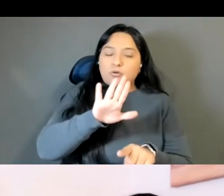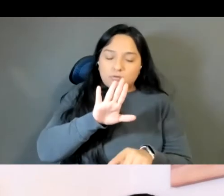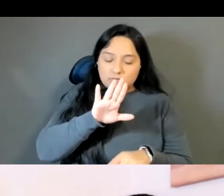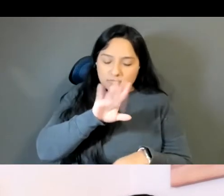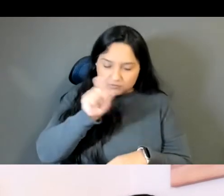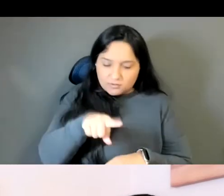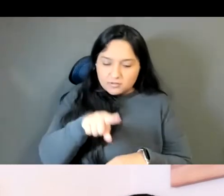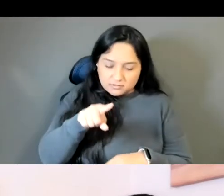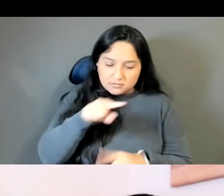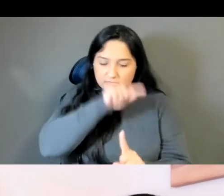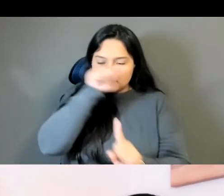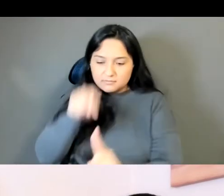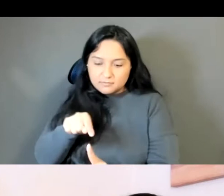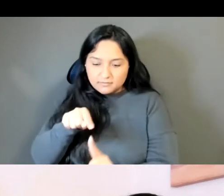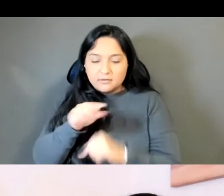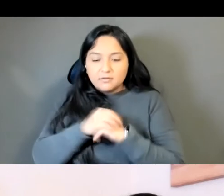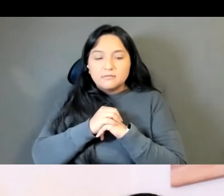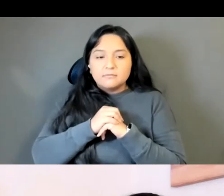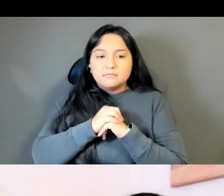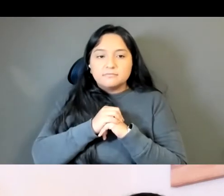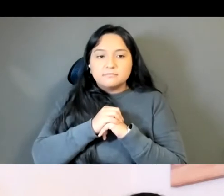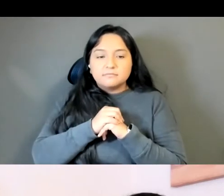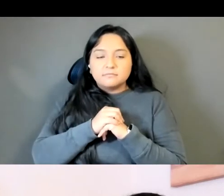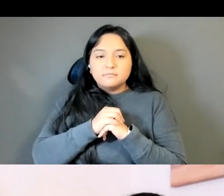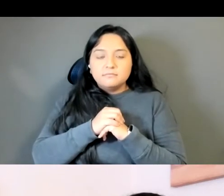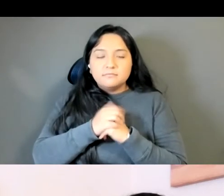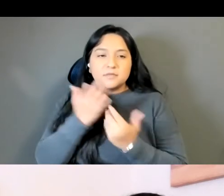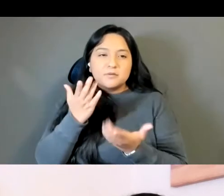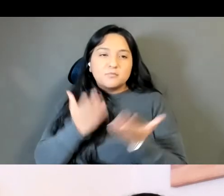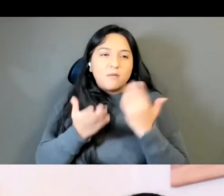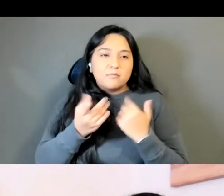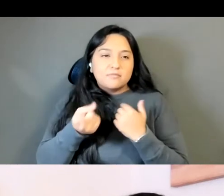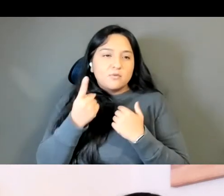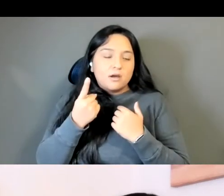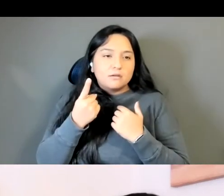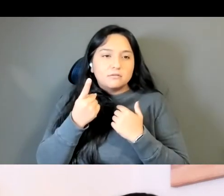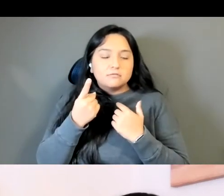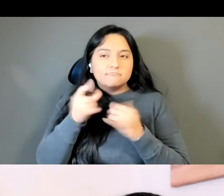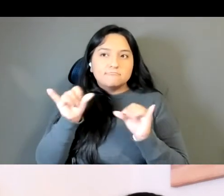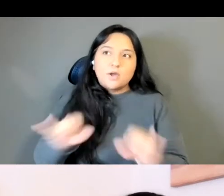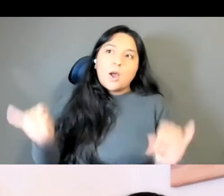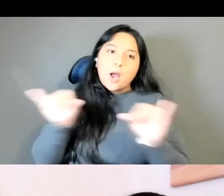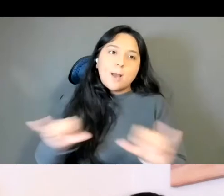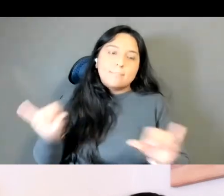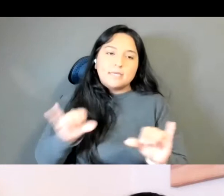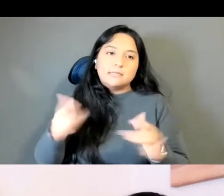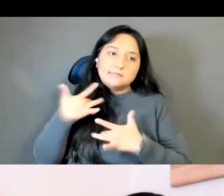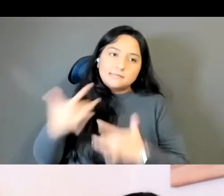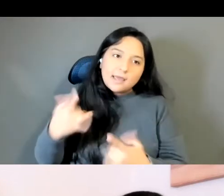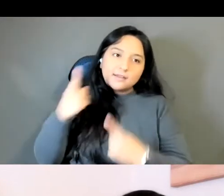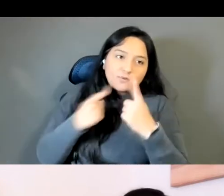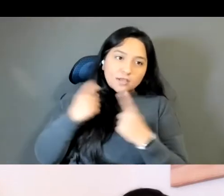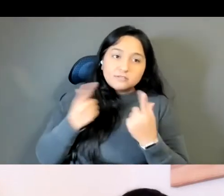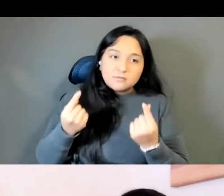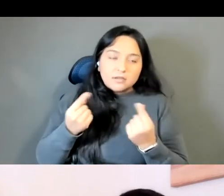I think probably one of the most common questions I ever get on the topic of being a Burmese